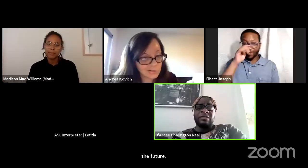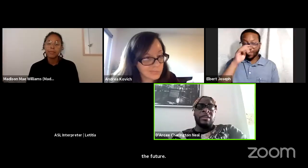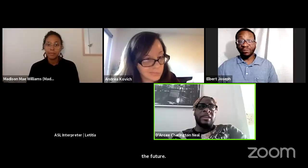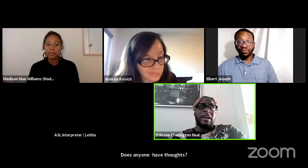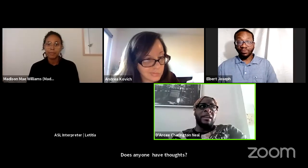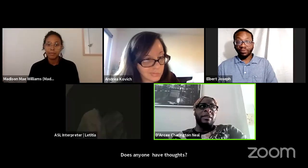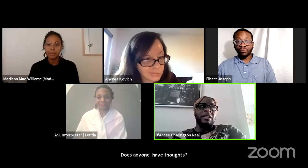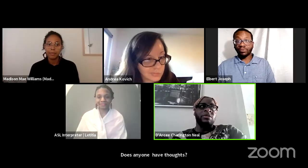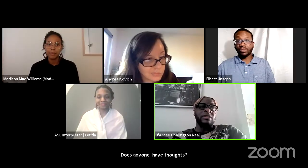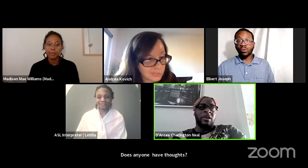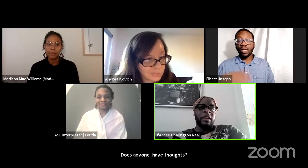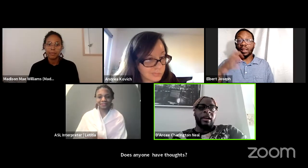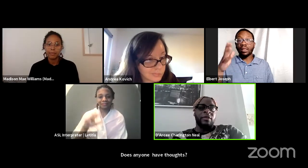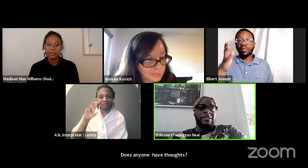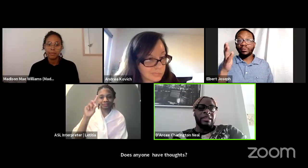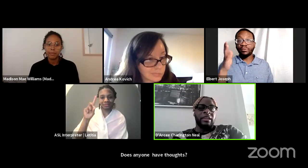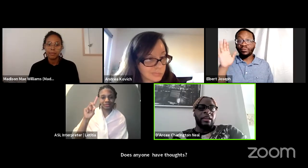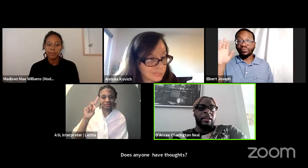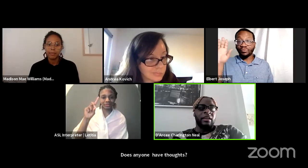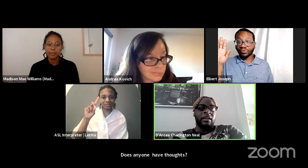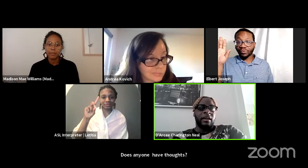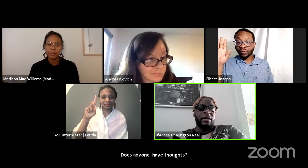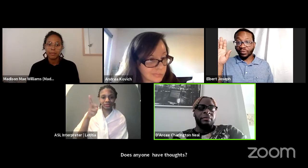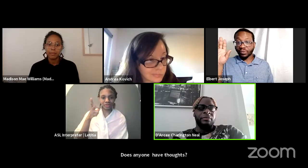I just wanted to add, I mean, as you were talking I was thinking